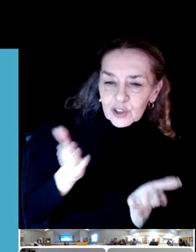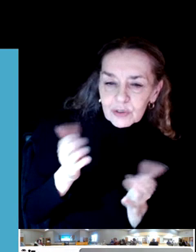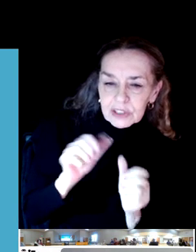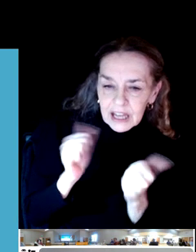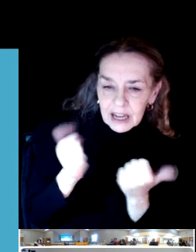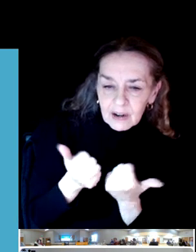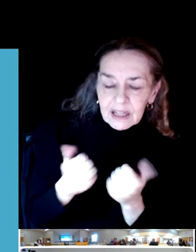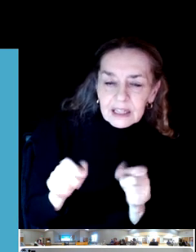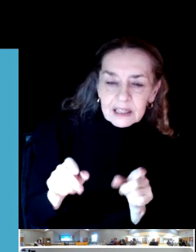urban growth boundary.